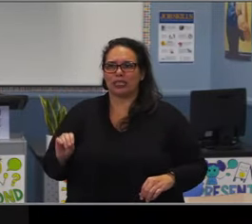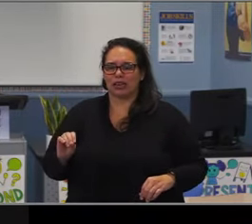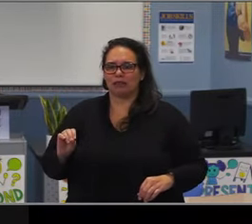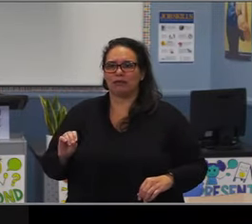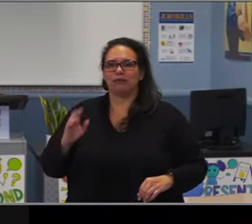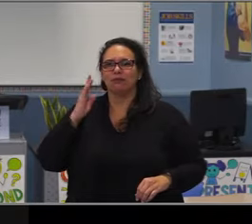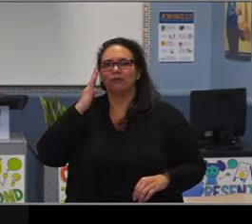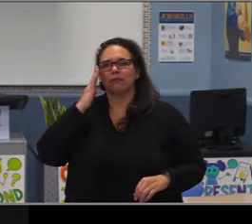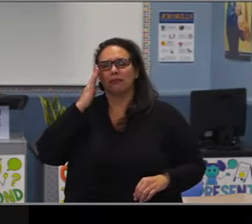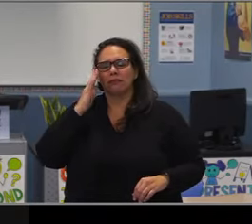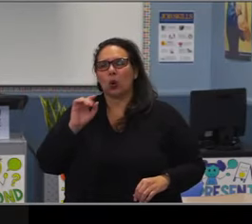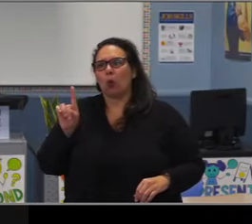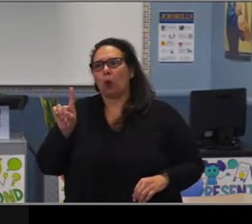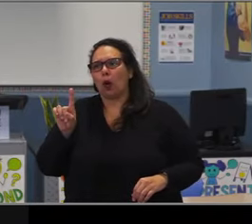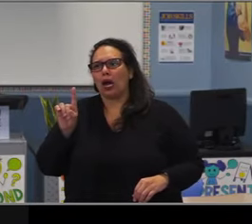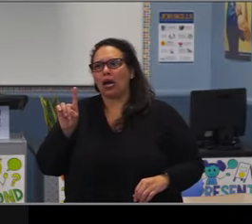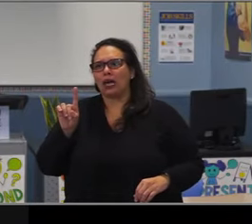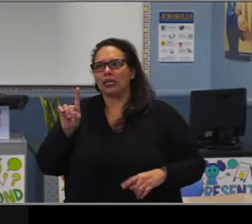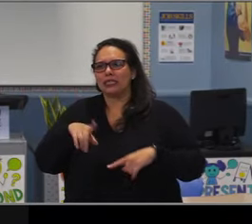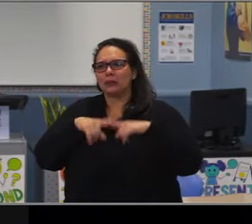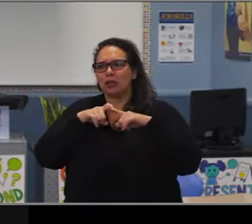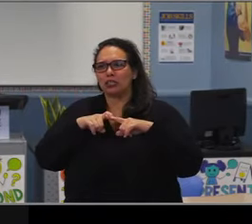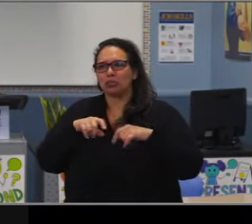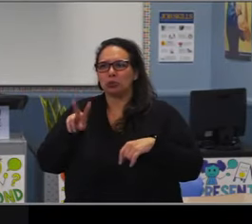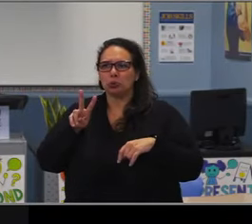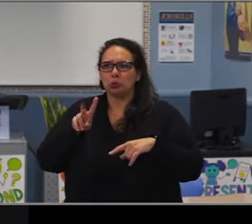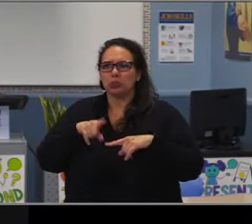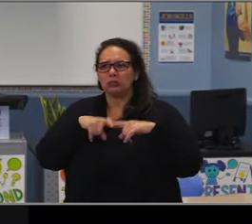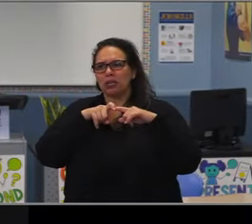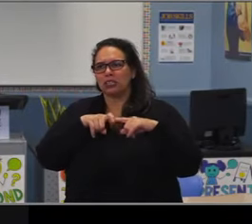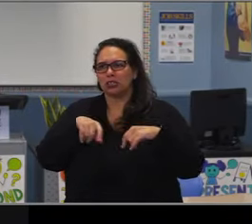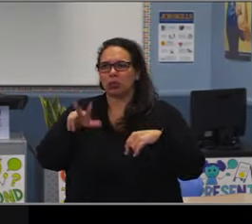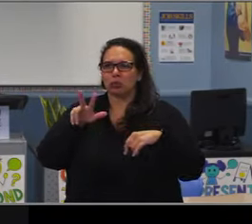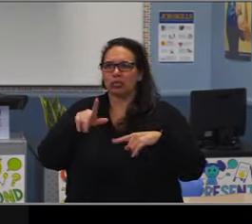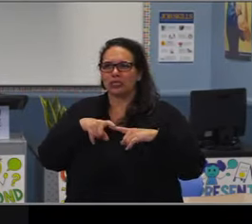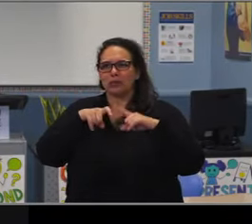seems to be an issue where students with poor attendance